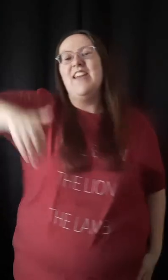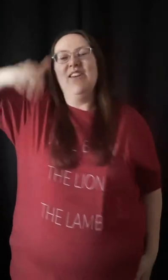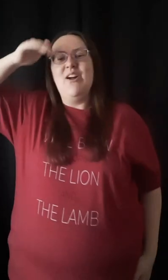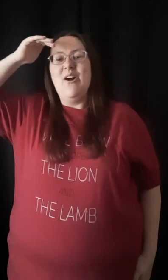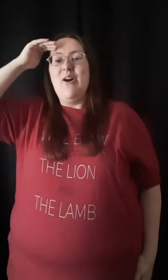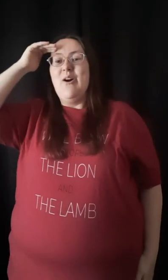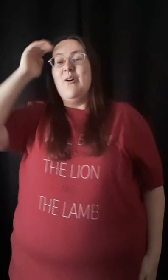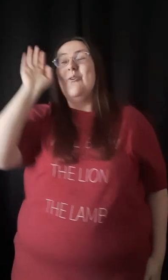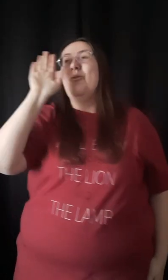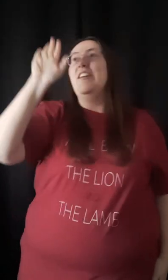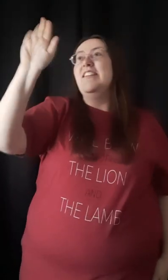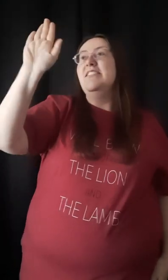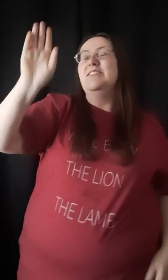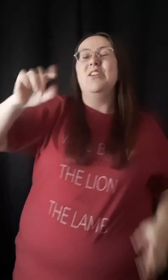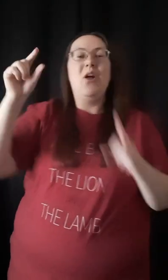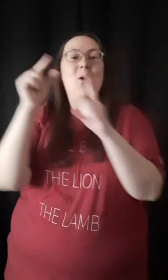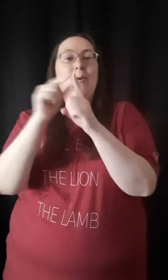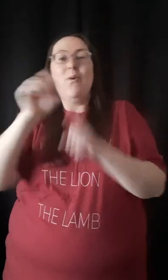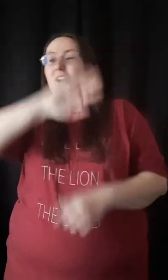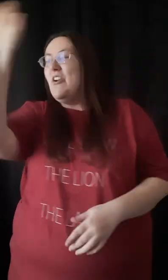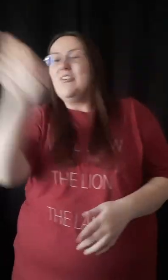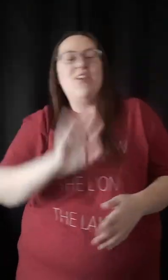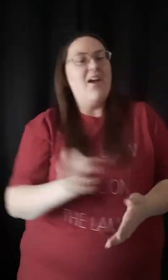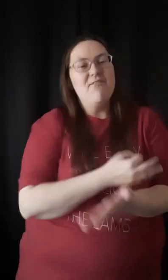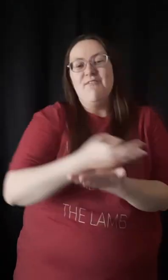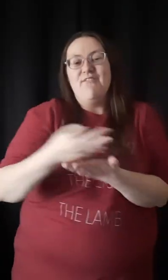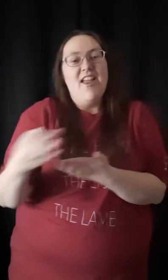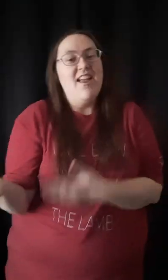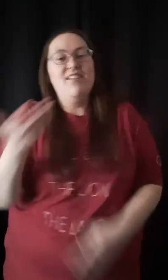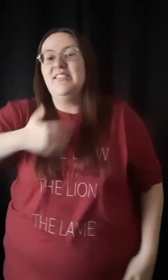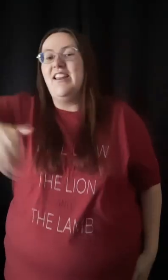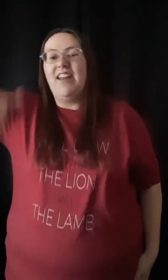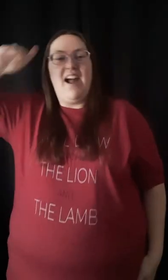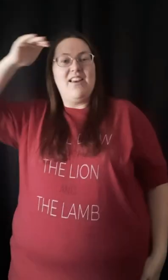And I know his Word never fails